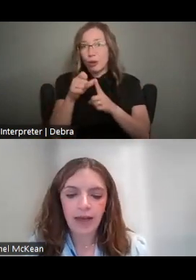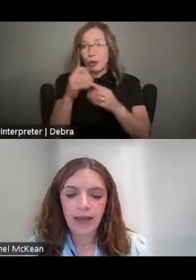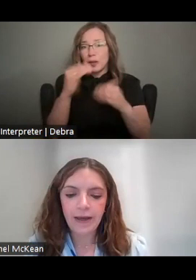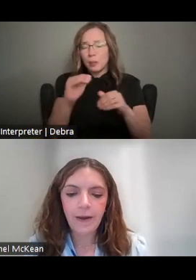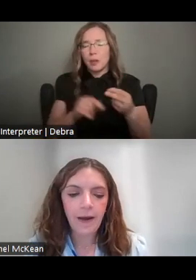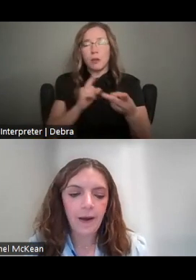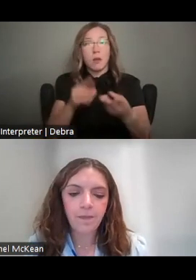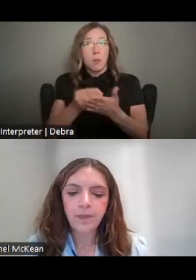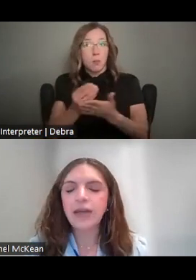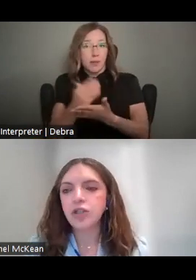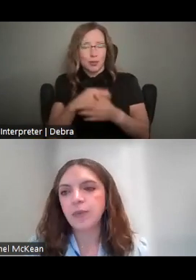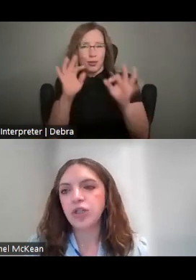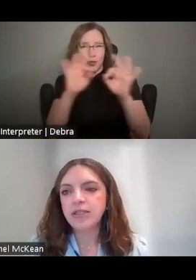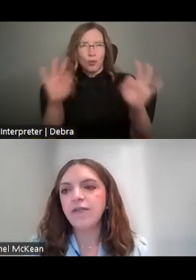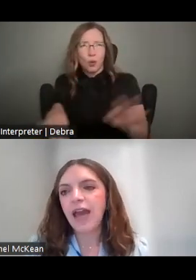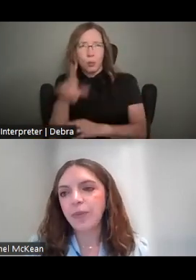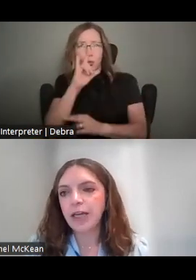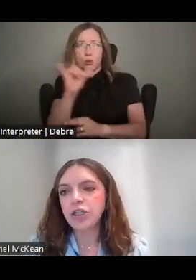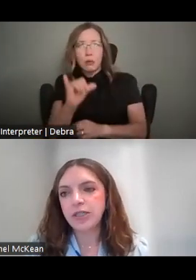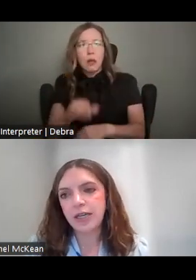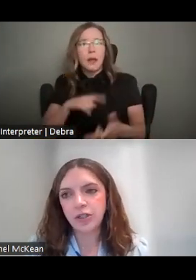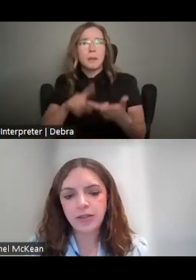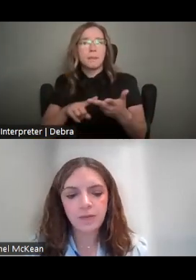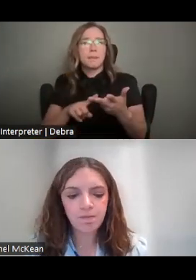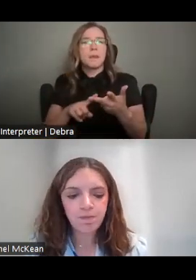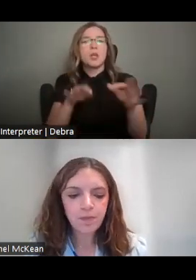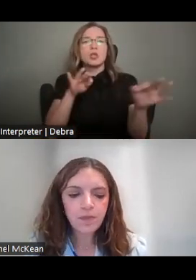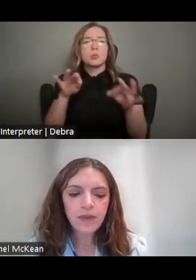LIKE, AND DESCRIPTIONS OF THE APPLICATION SECTIONS.